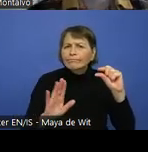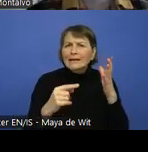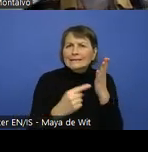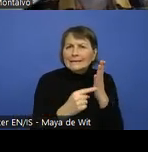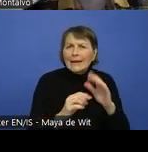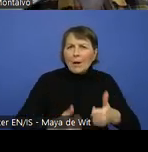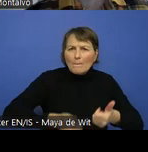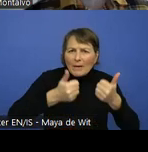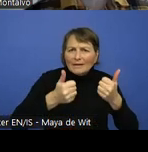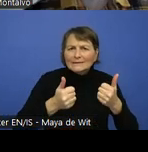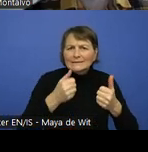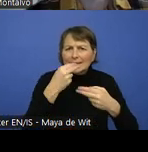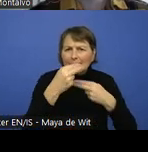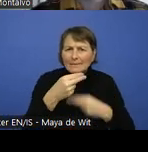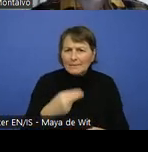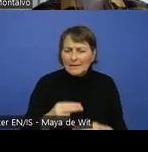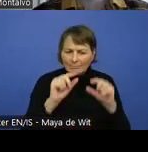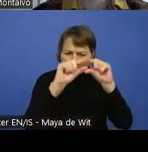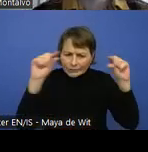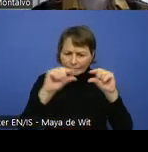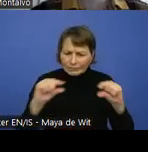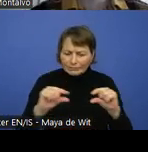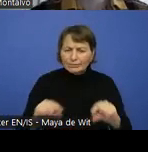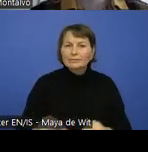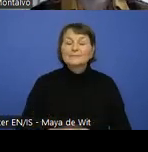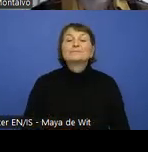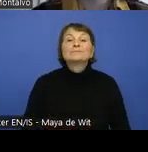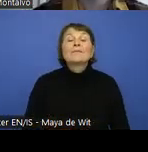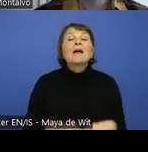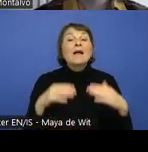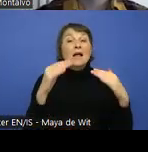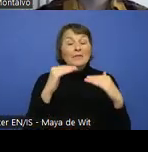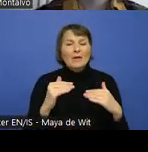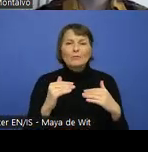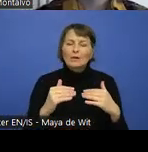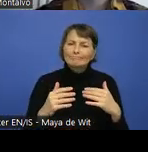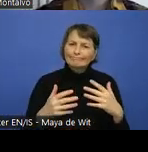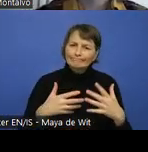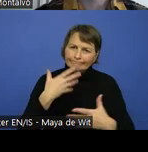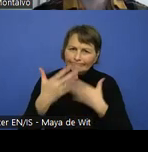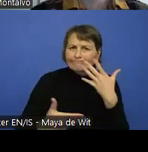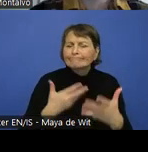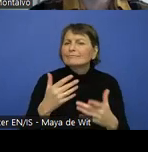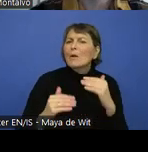Then we also go in to instruction messages and error messages so that the design of the